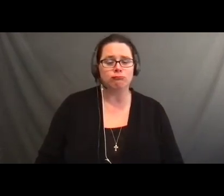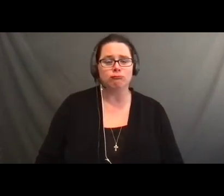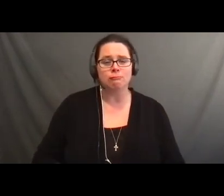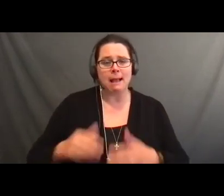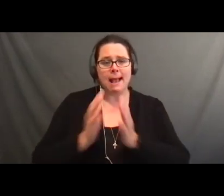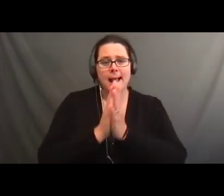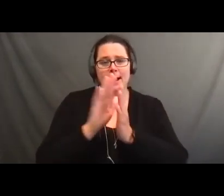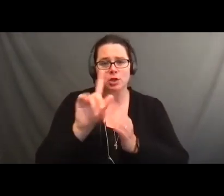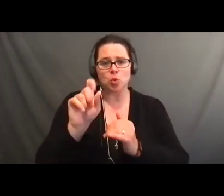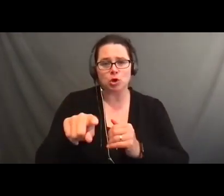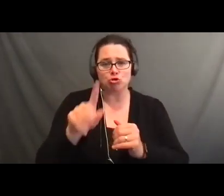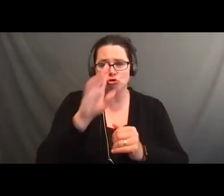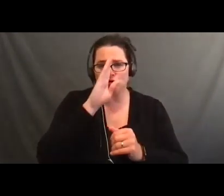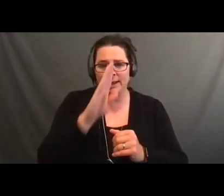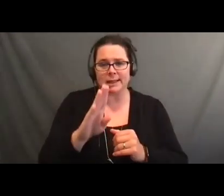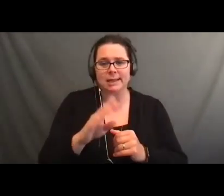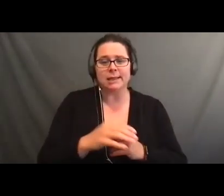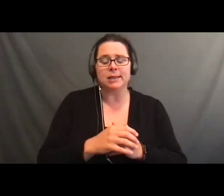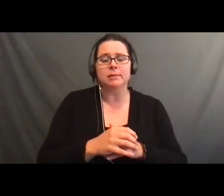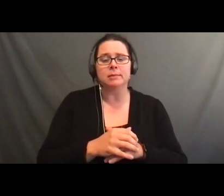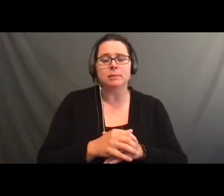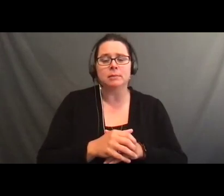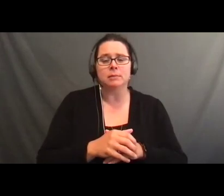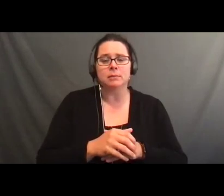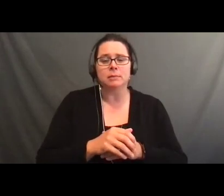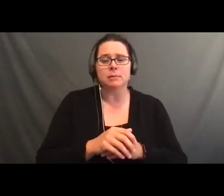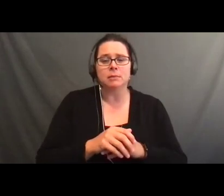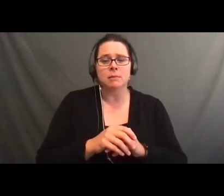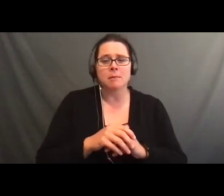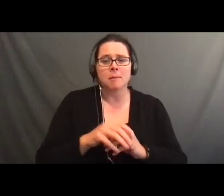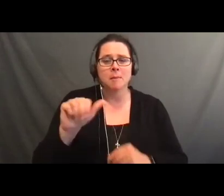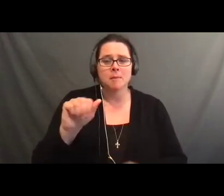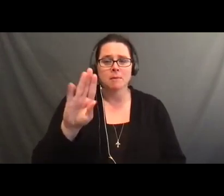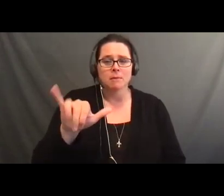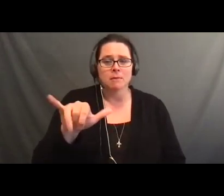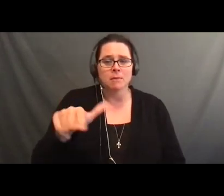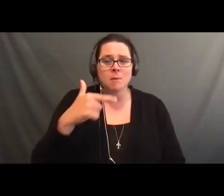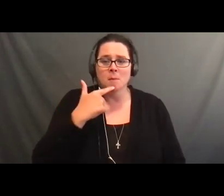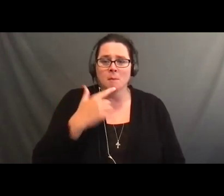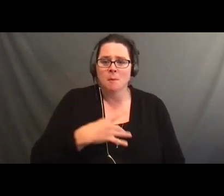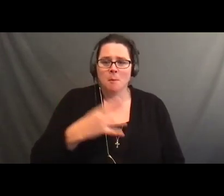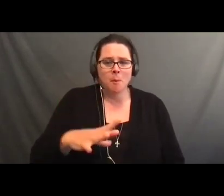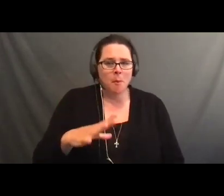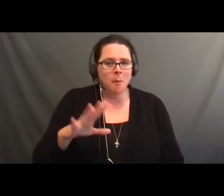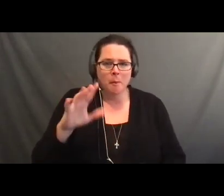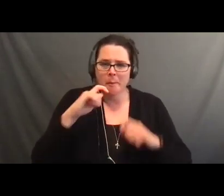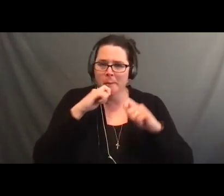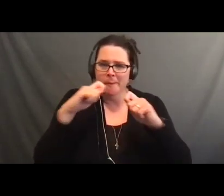Second in the state. What was that like? Austin: I was happy. It made me happy. >> RJ: What's the highest score you've ever